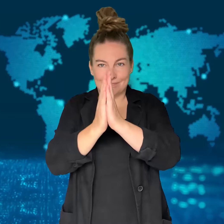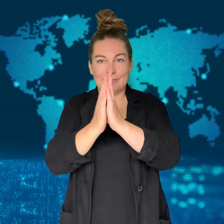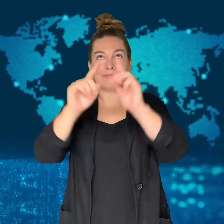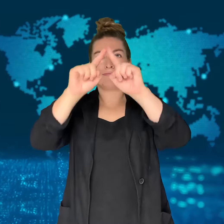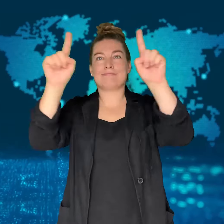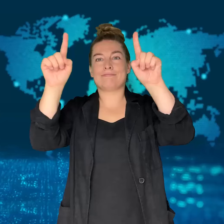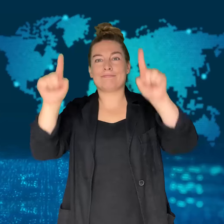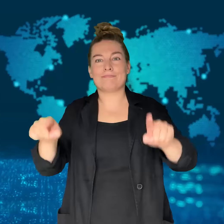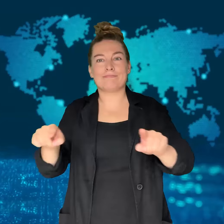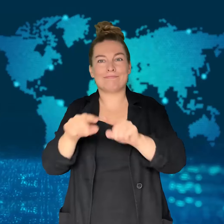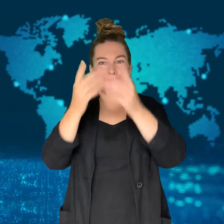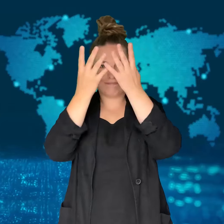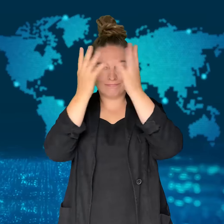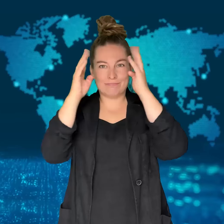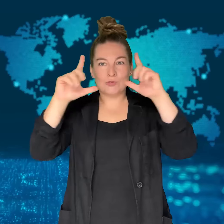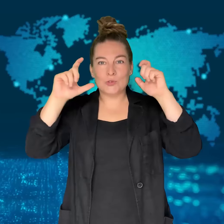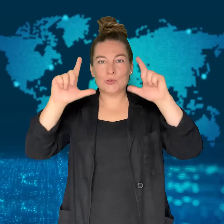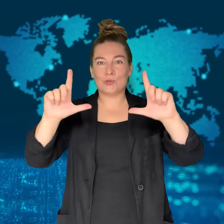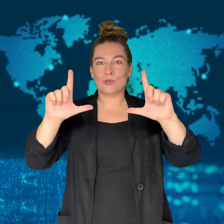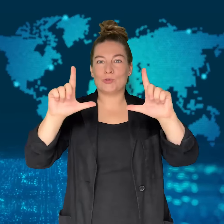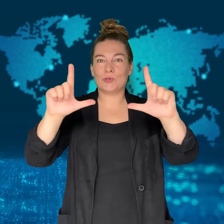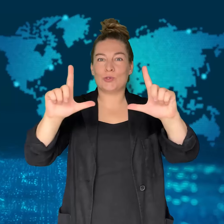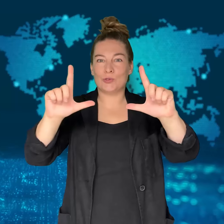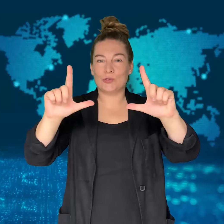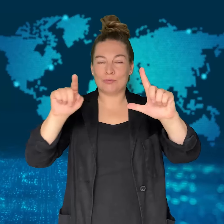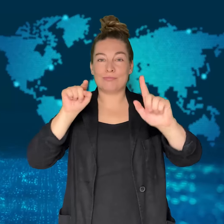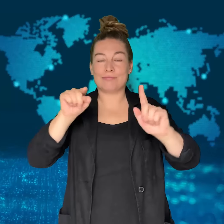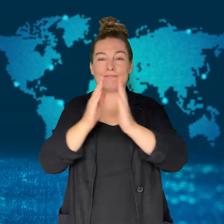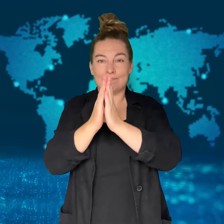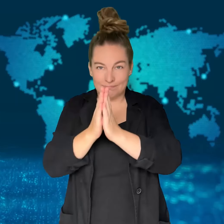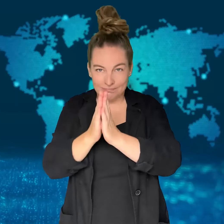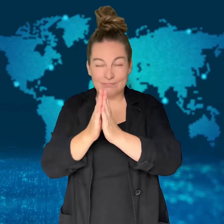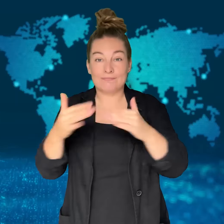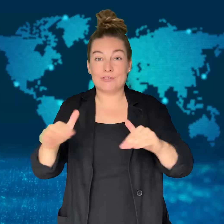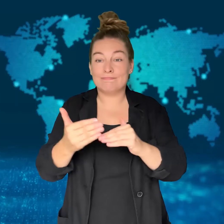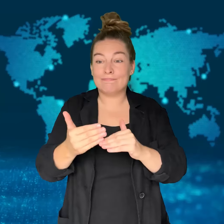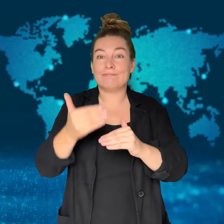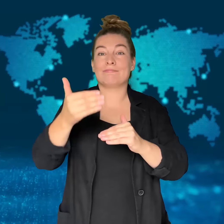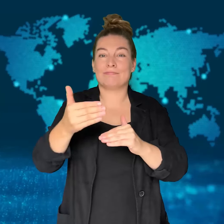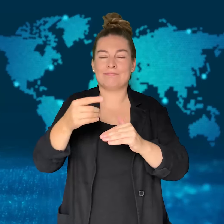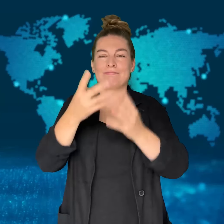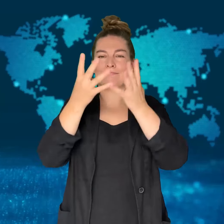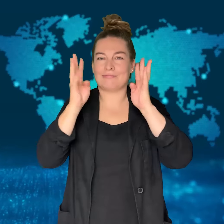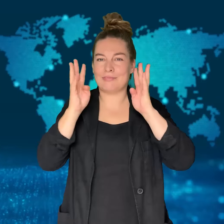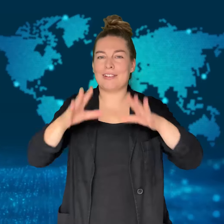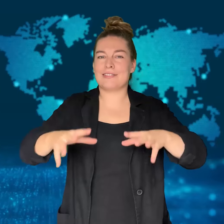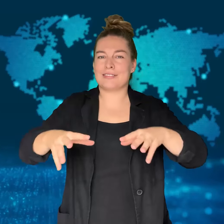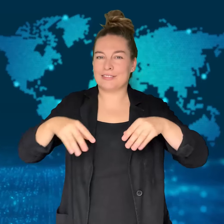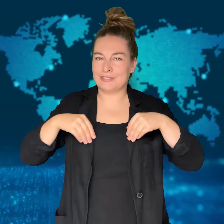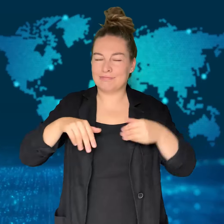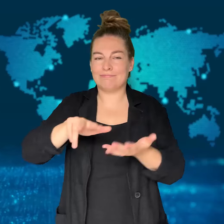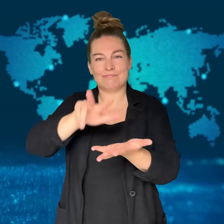King Maha Vajiralongkorn, approved Paetongtarn,